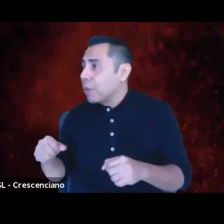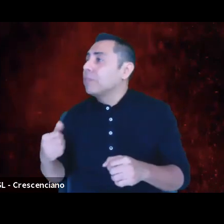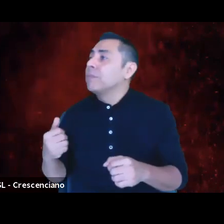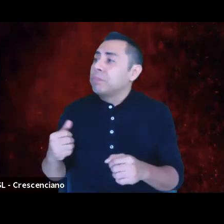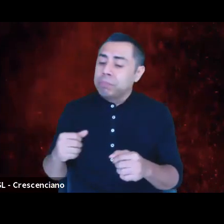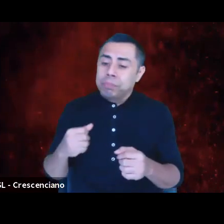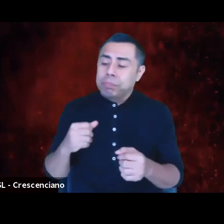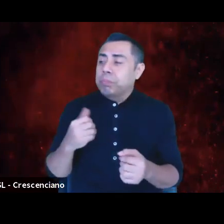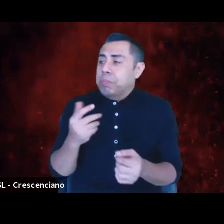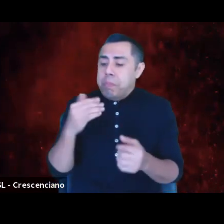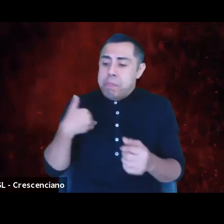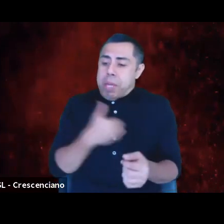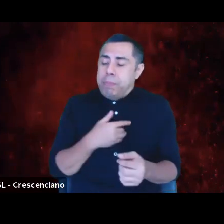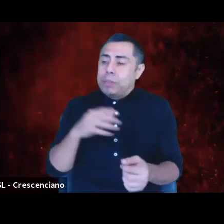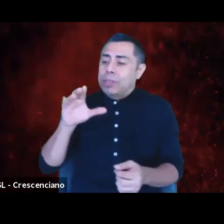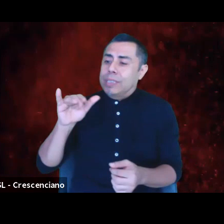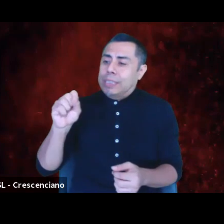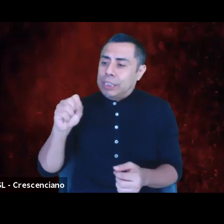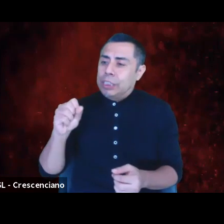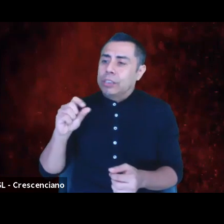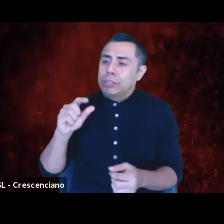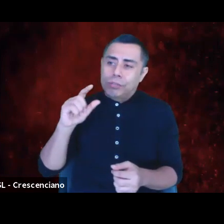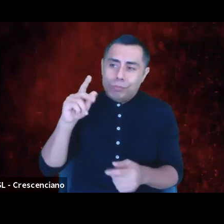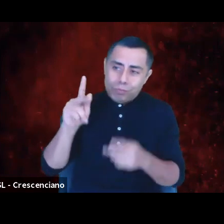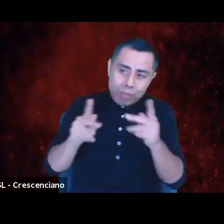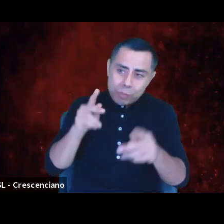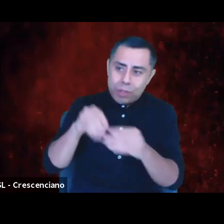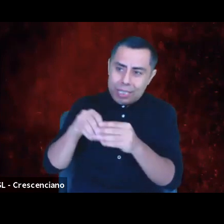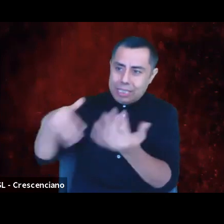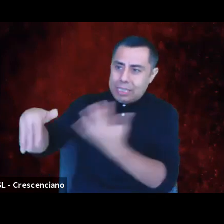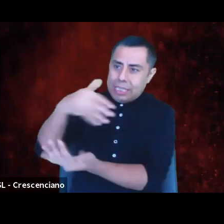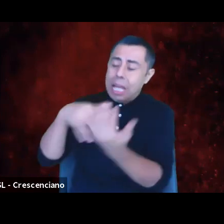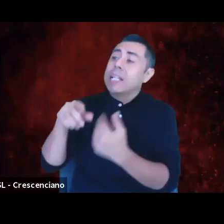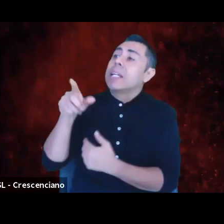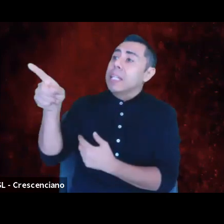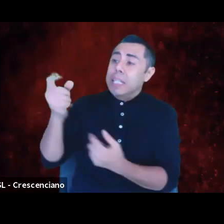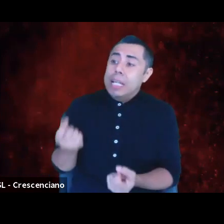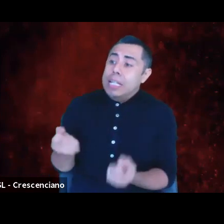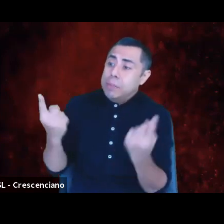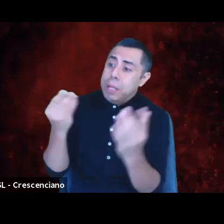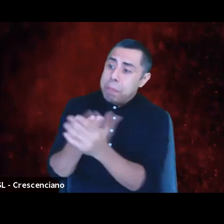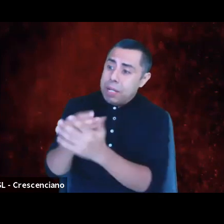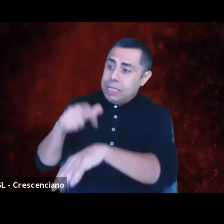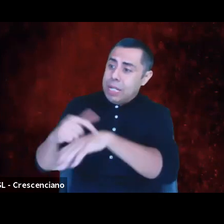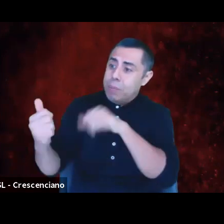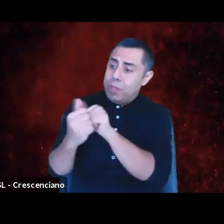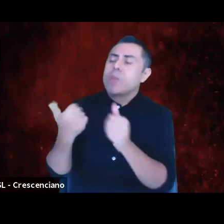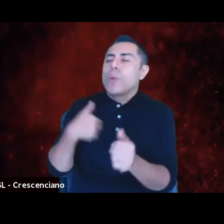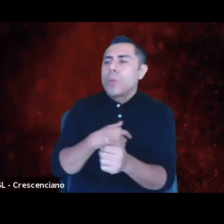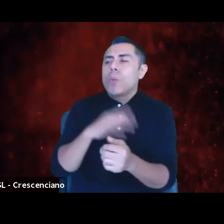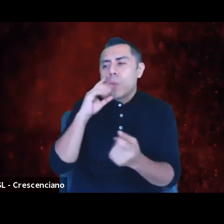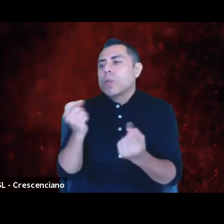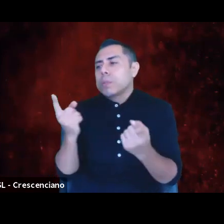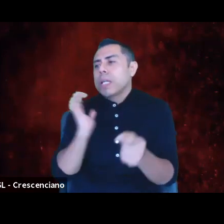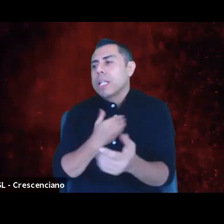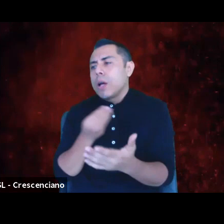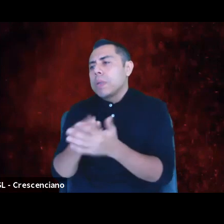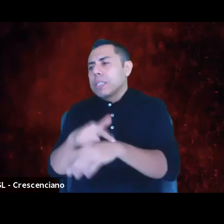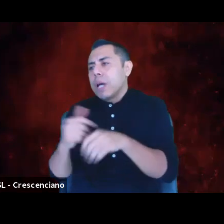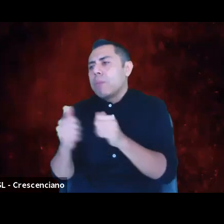'cause that's what we're actually doing. That's who spends money and time with us, and that's who we spend money and time on. I want us to step into our power